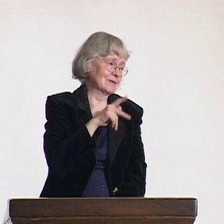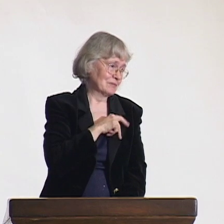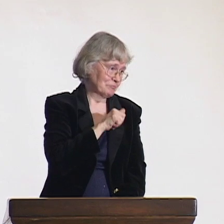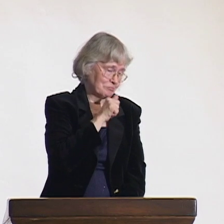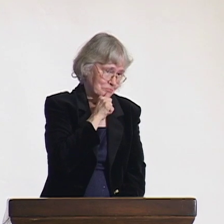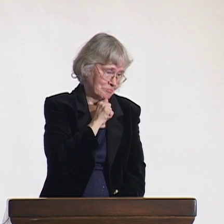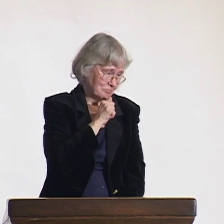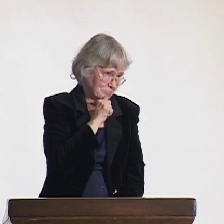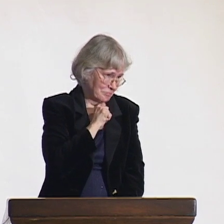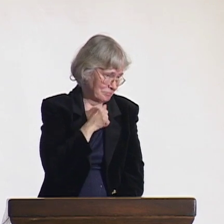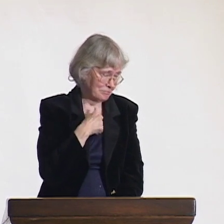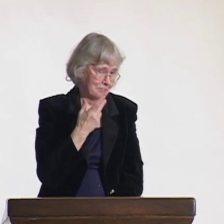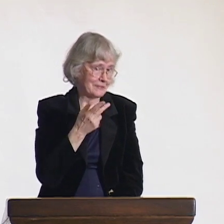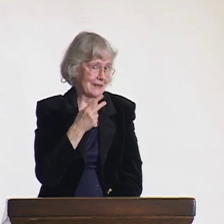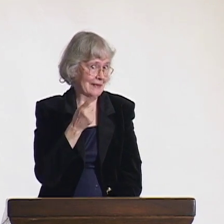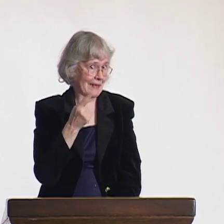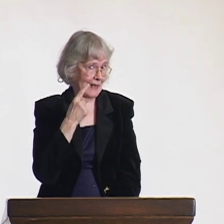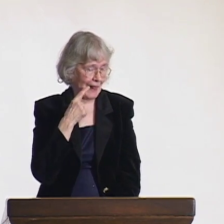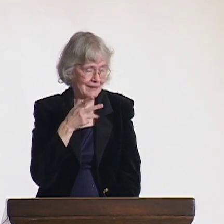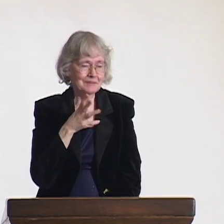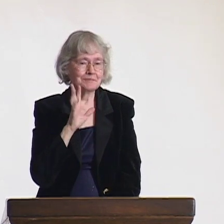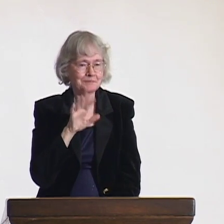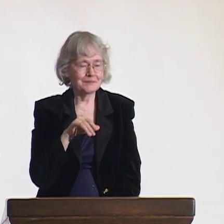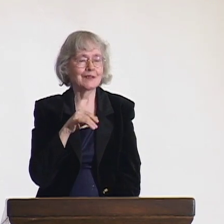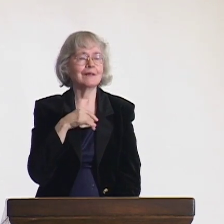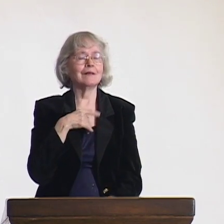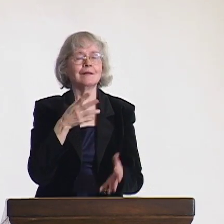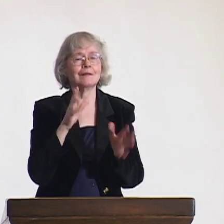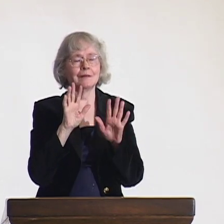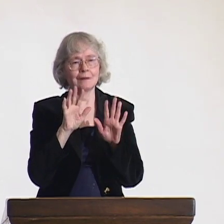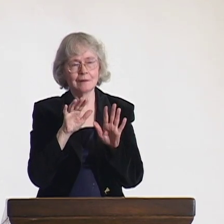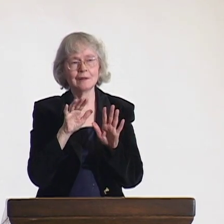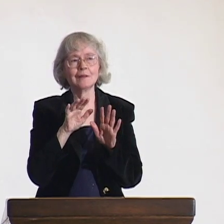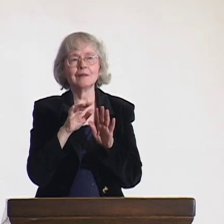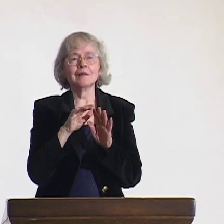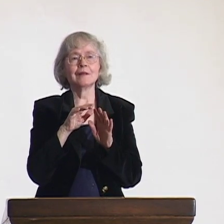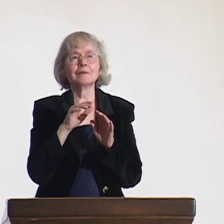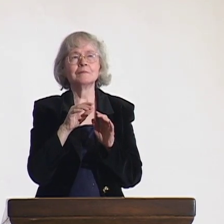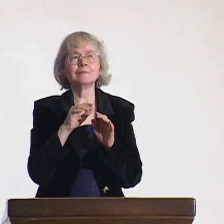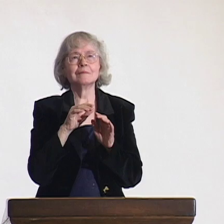So I recognized I would need patience to work in that goal.